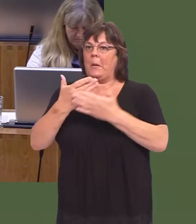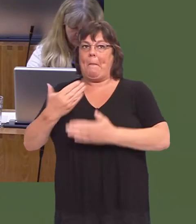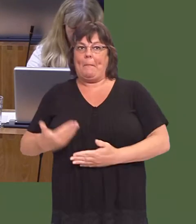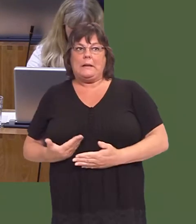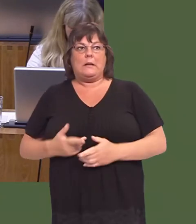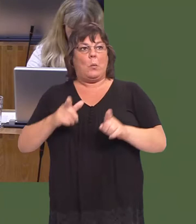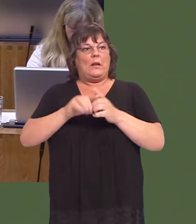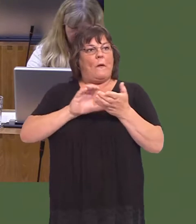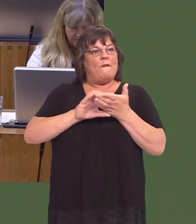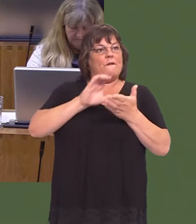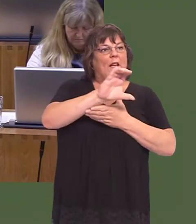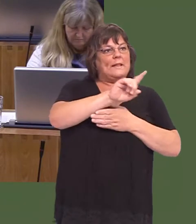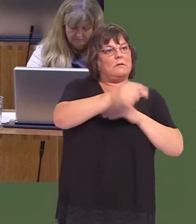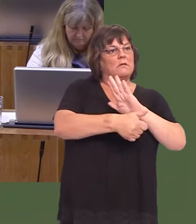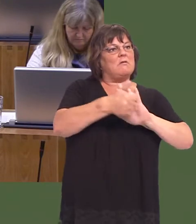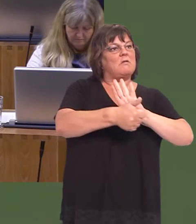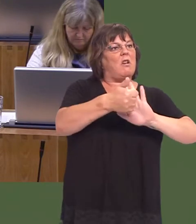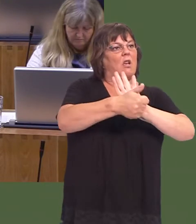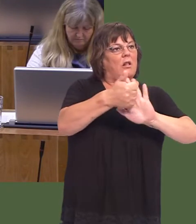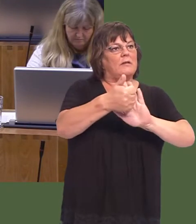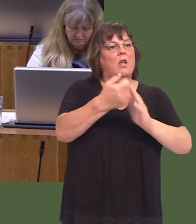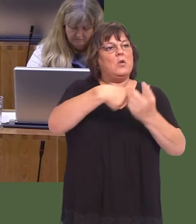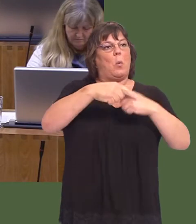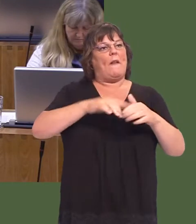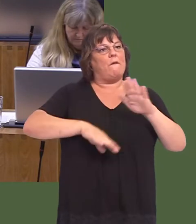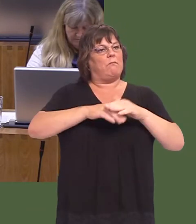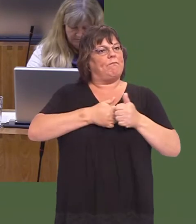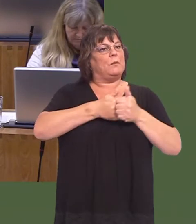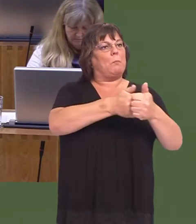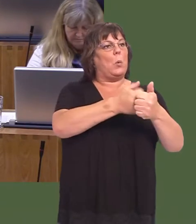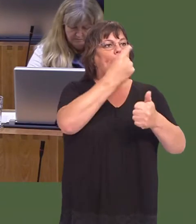the need to invest, of course, in skills, this is something that we can support.